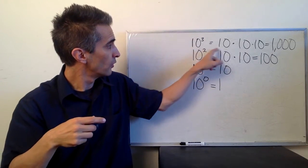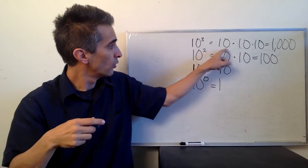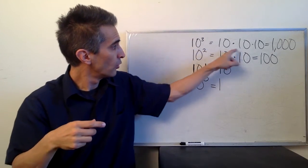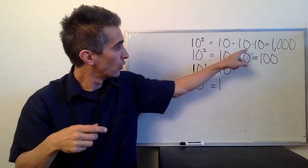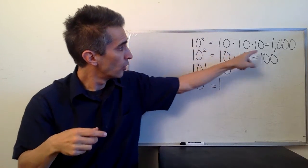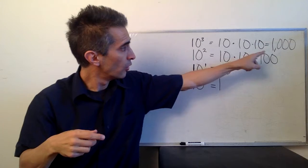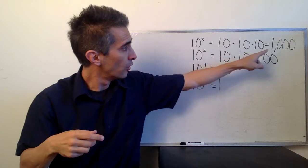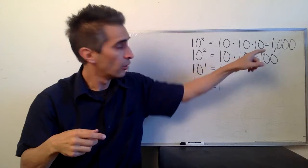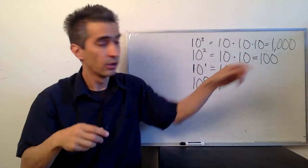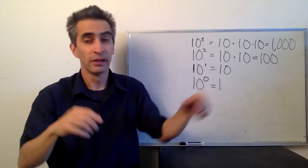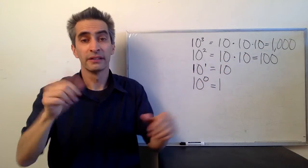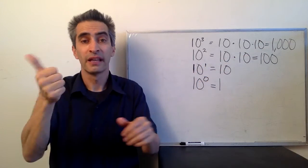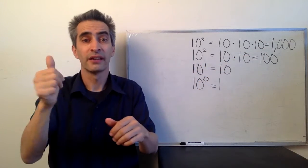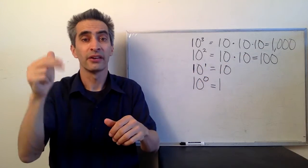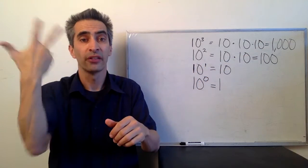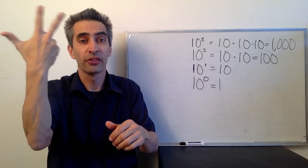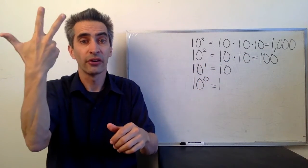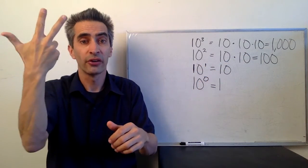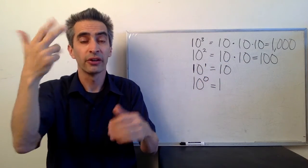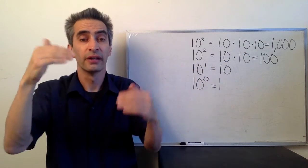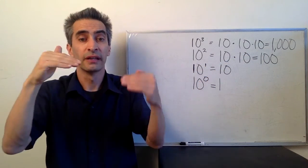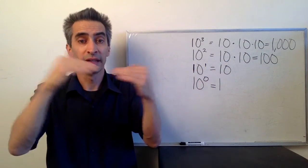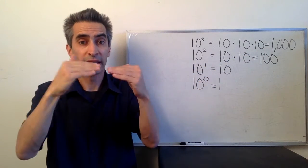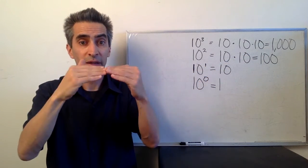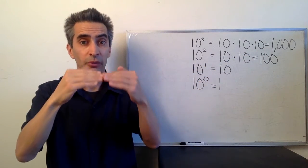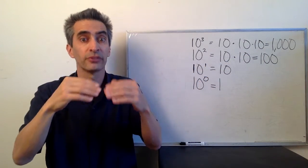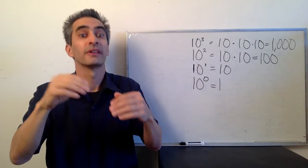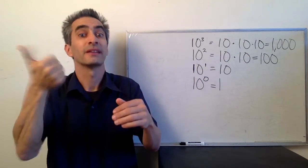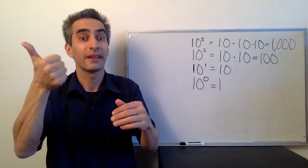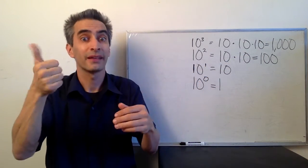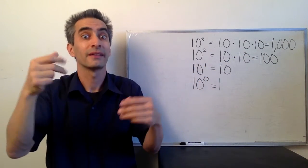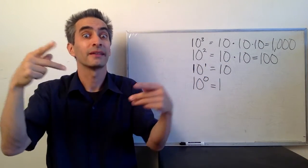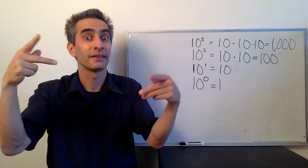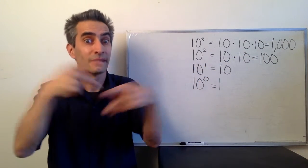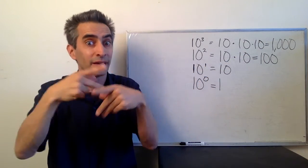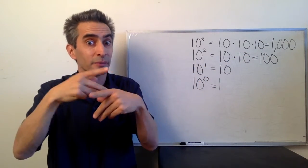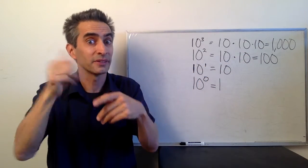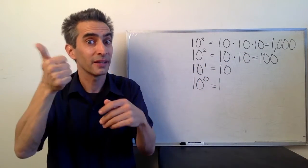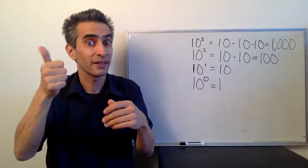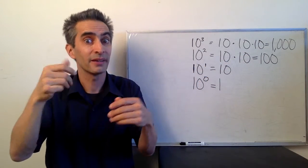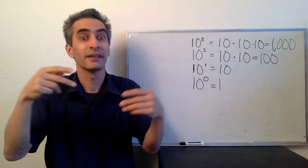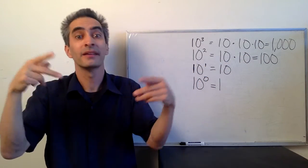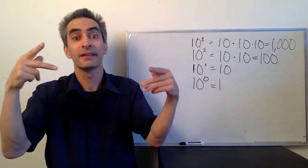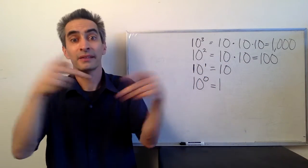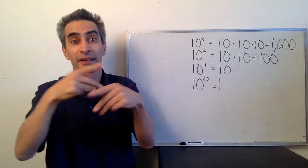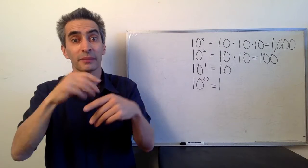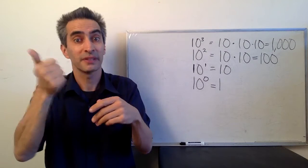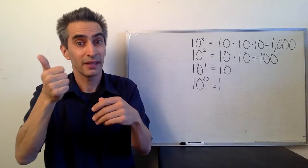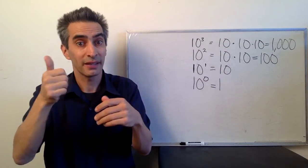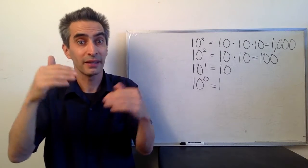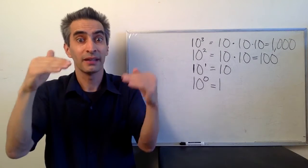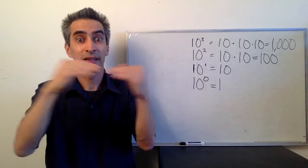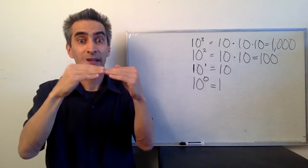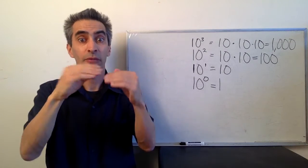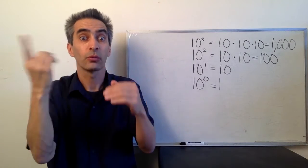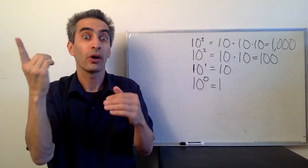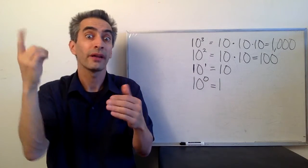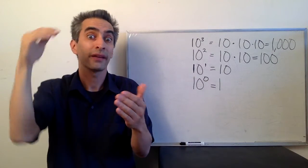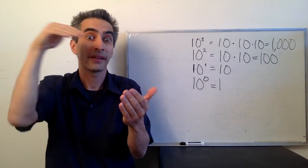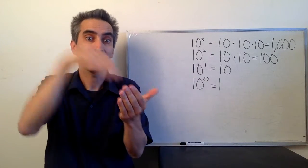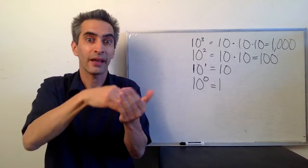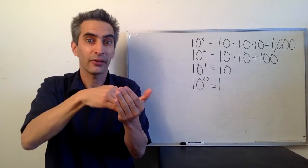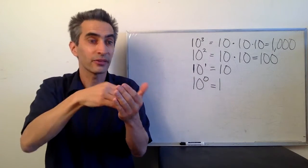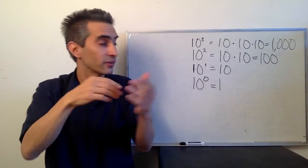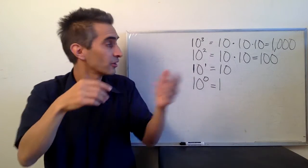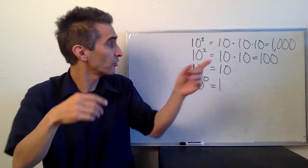10 to the 3rd Power = 10 x 10 x 10 = 1,000.